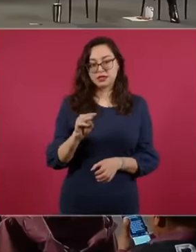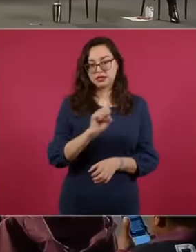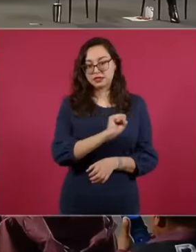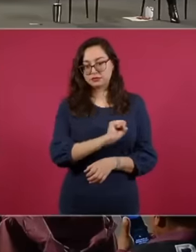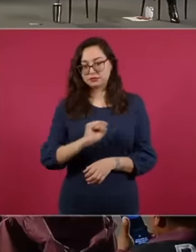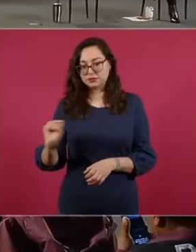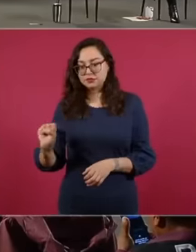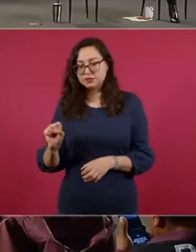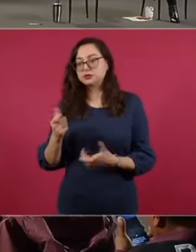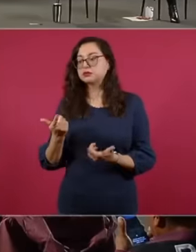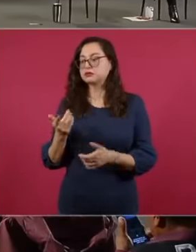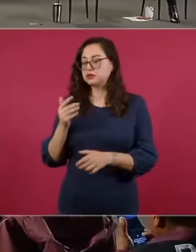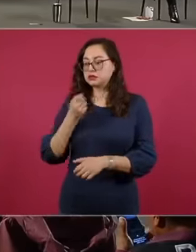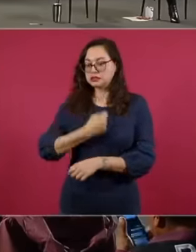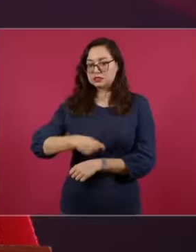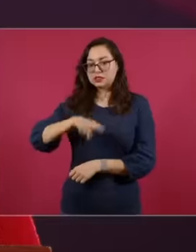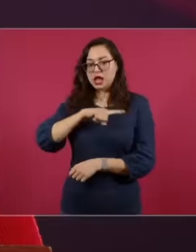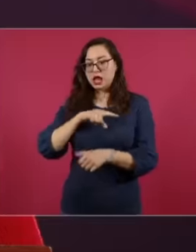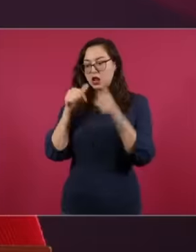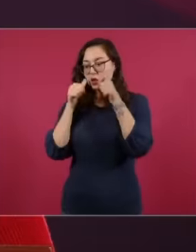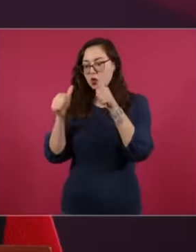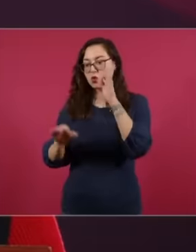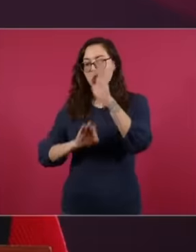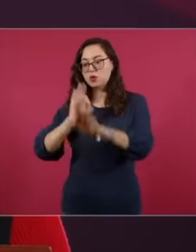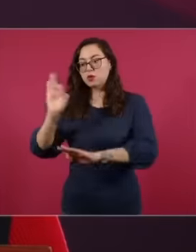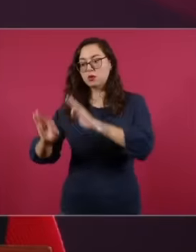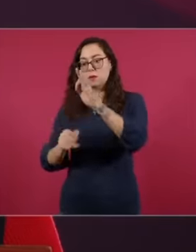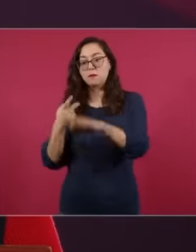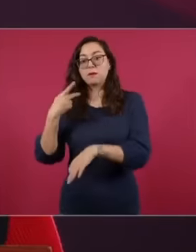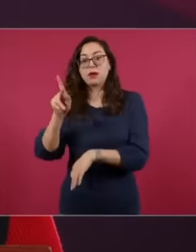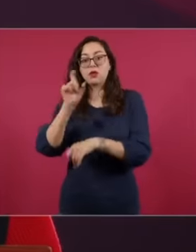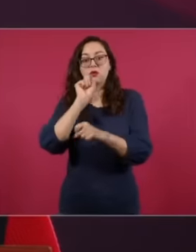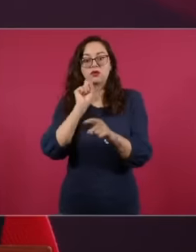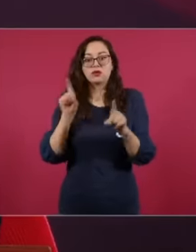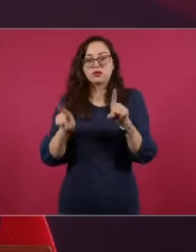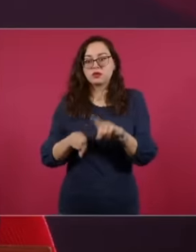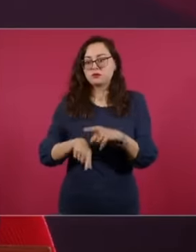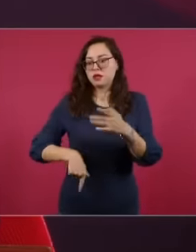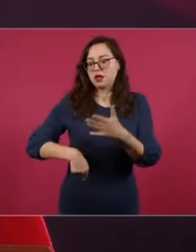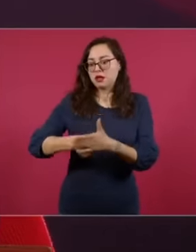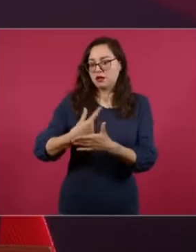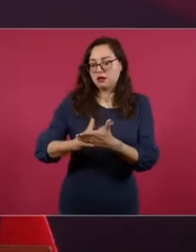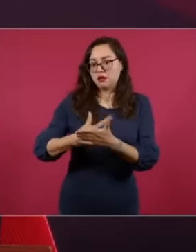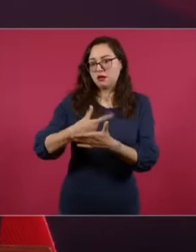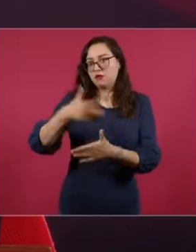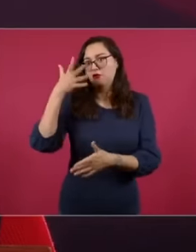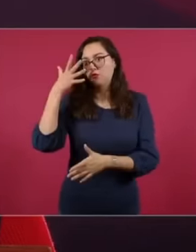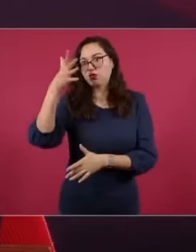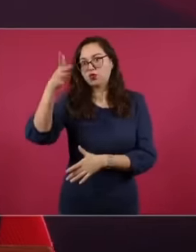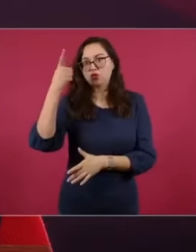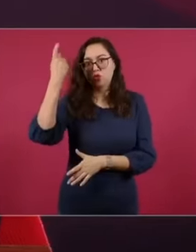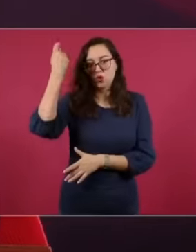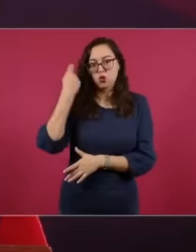medical care but so that they can contribute and eventually have access to a pension. This